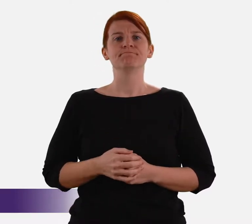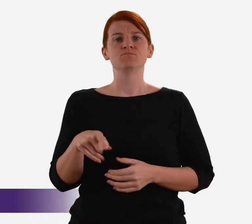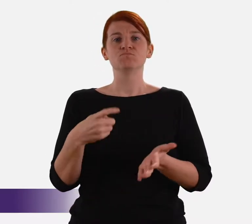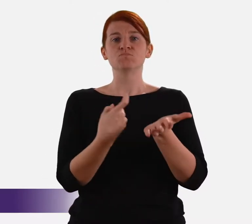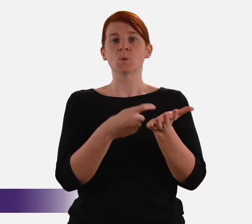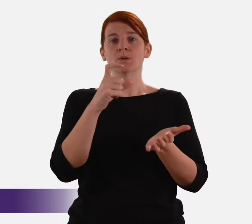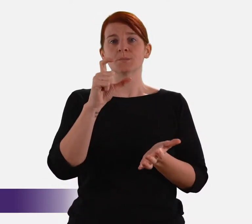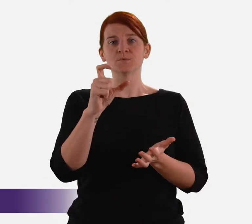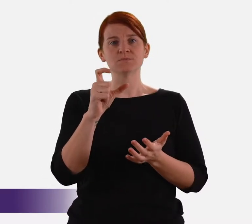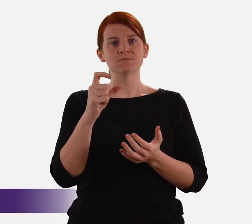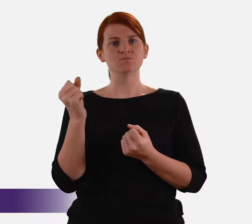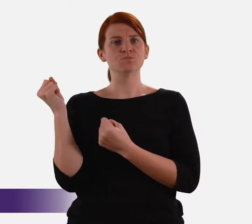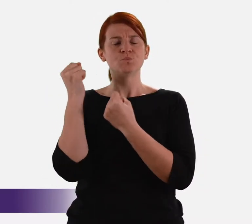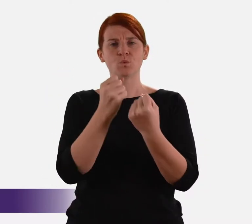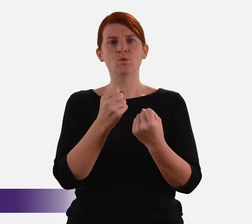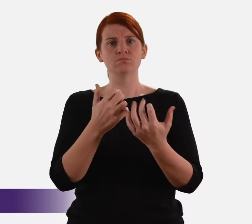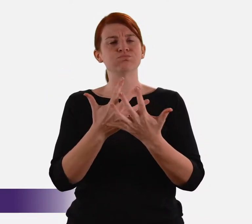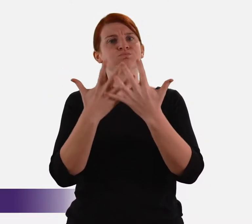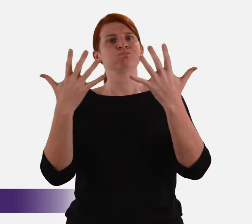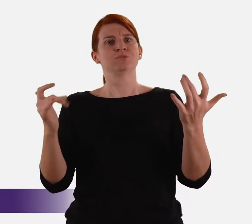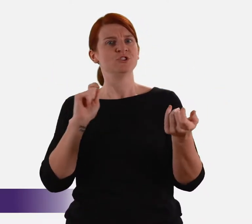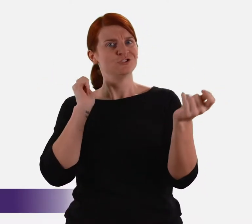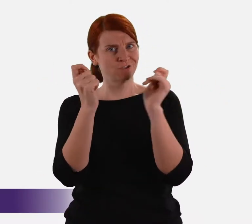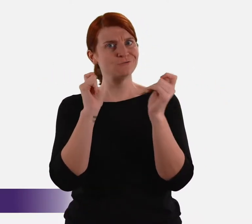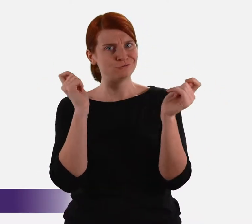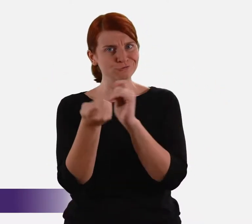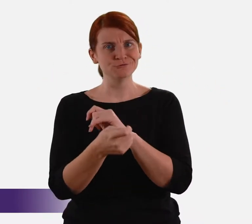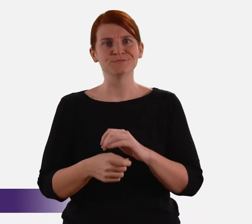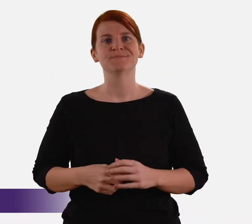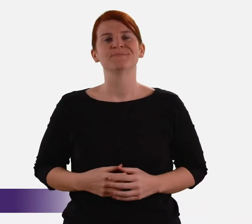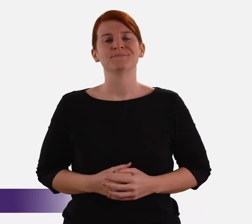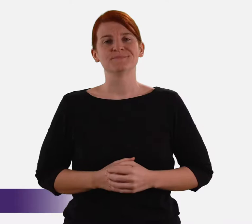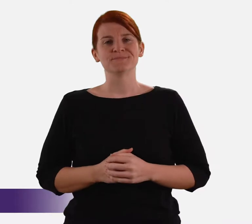The Royal Commission has brought about transformational change.